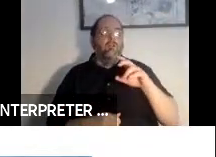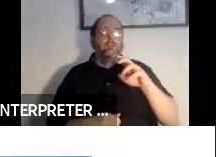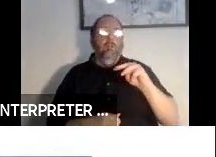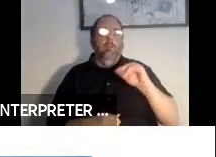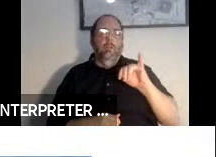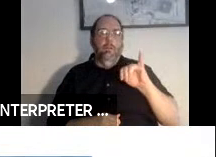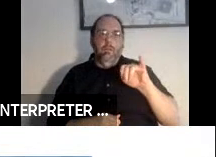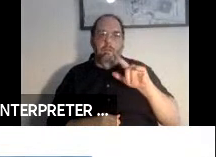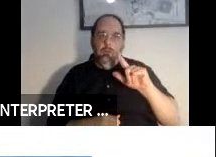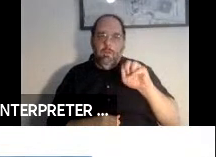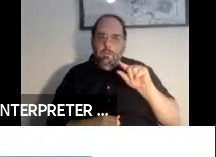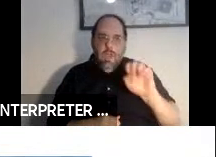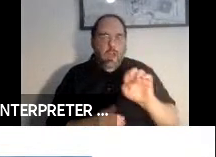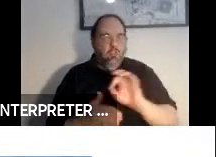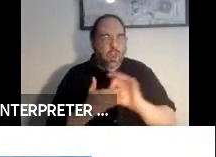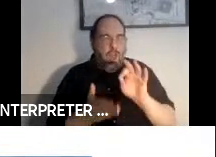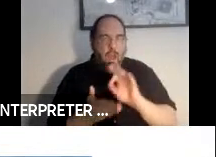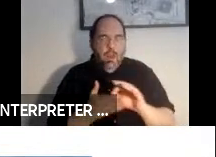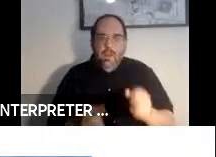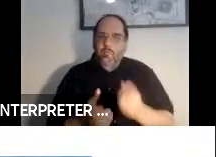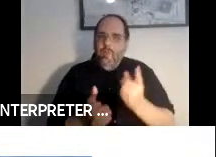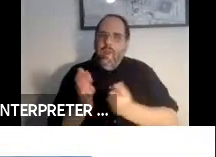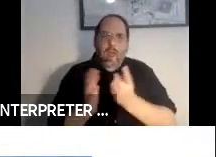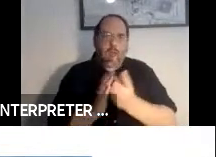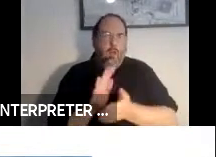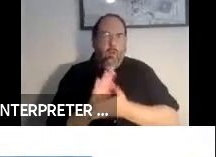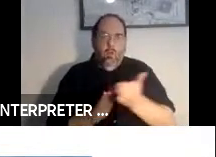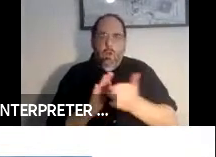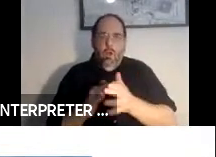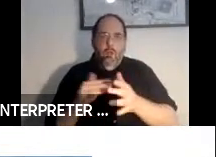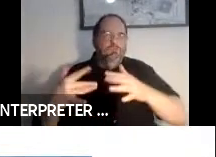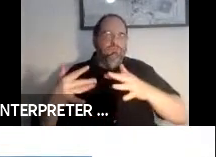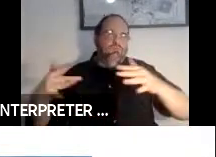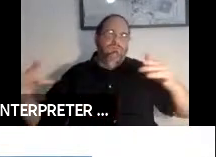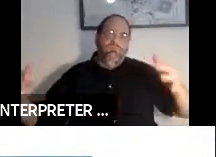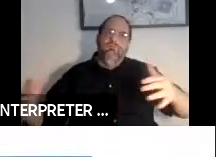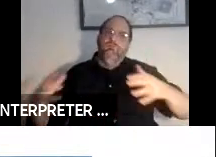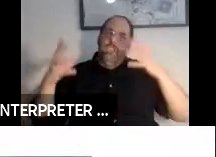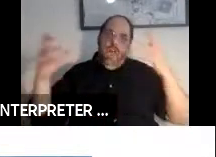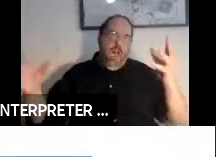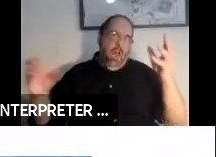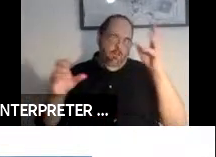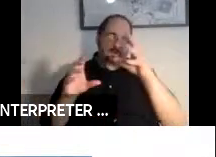how many hours it has been running. I mean a lot of computation going on with these things.